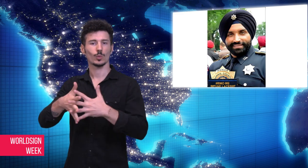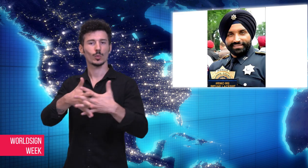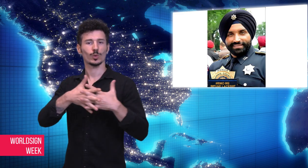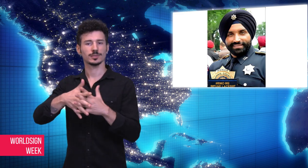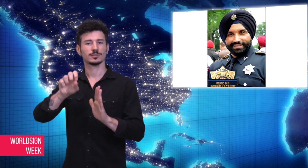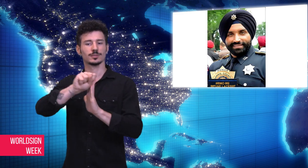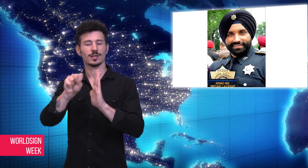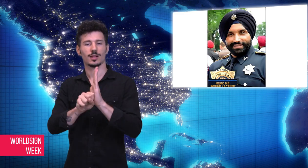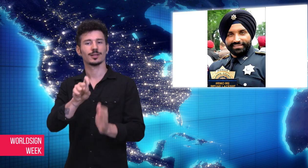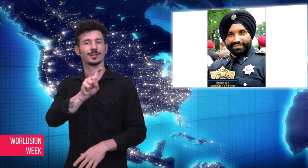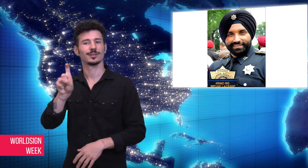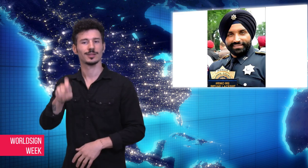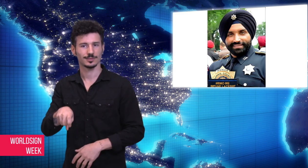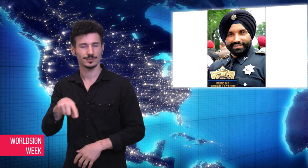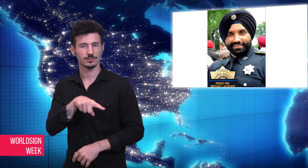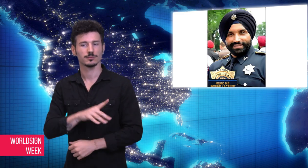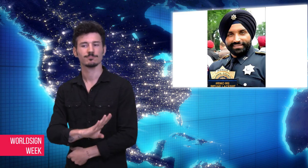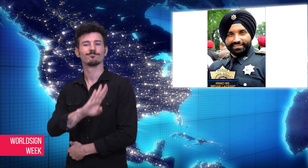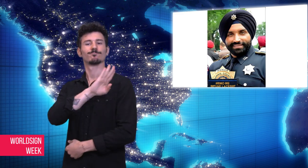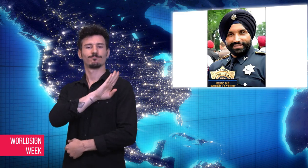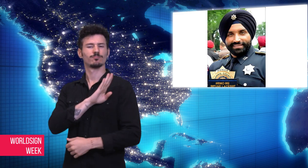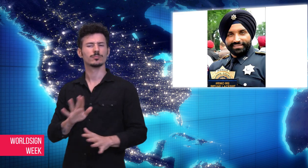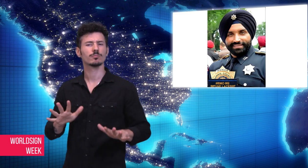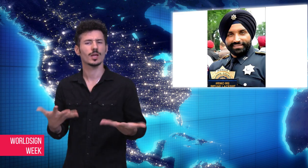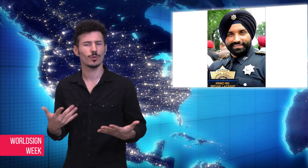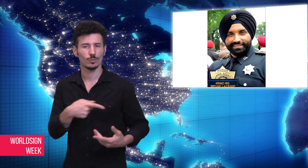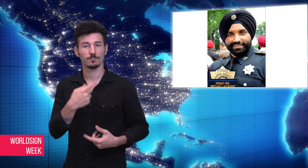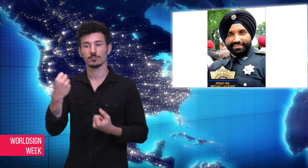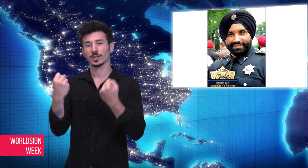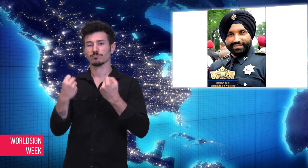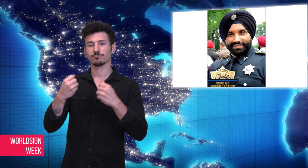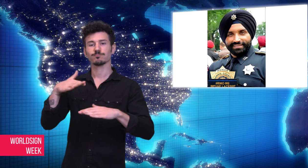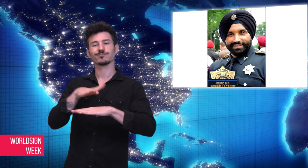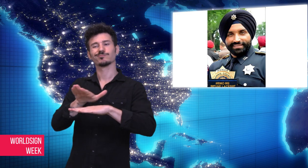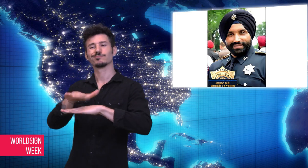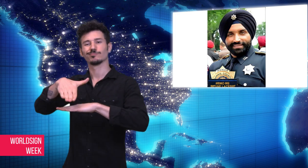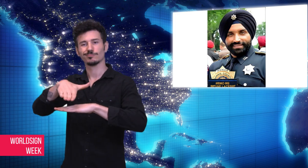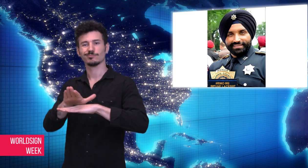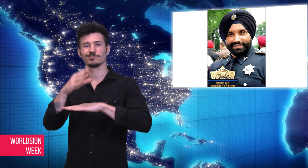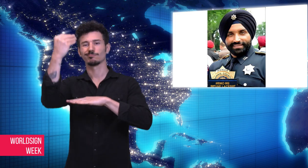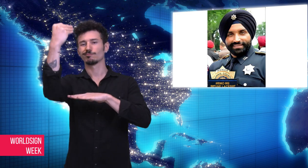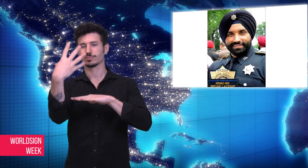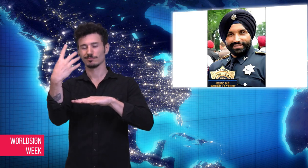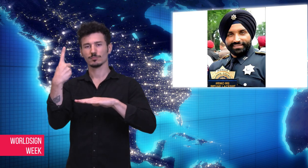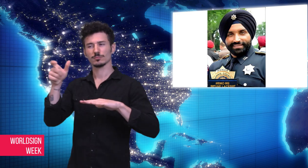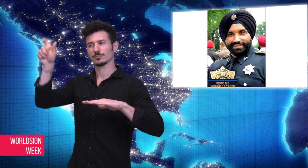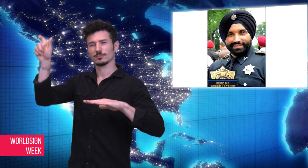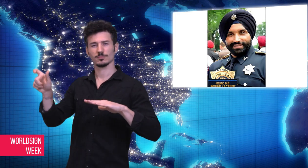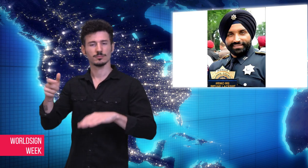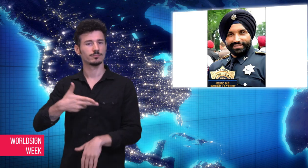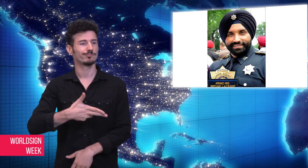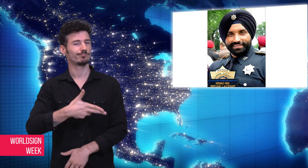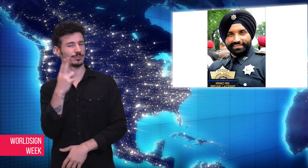criminal at a traffic stop in late September. He was 42 years old.